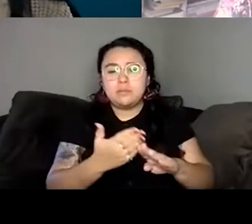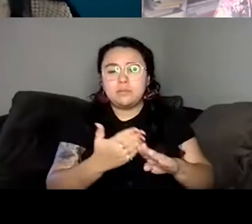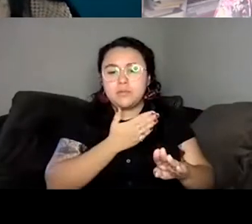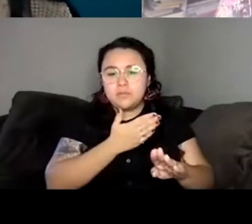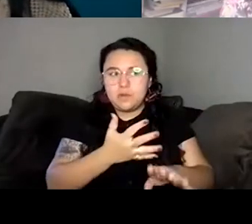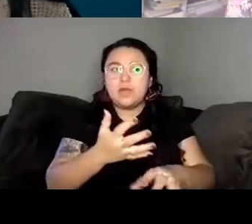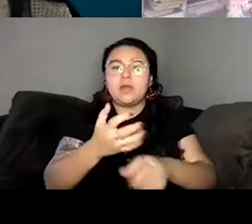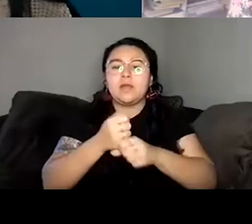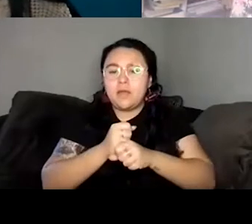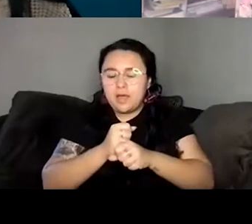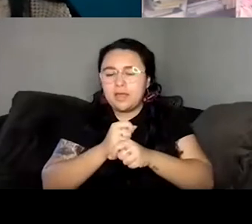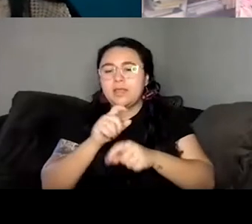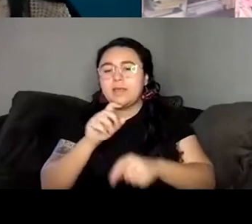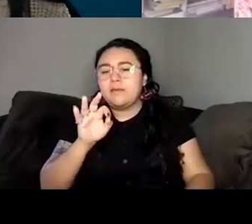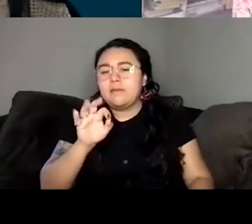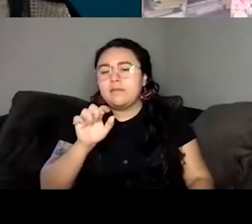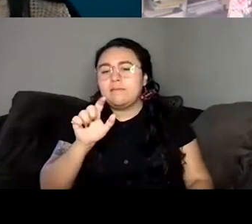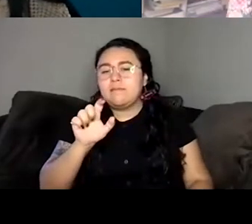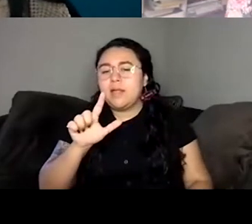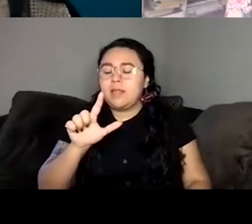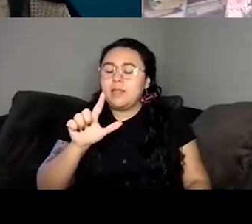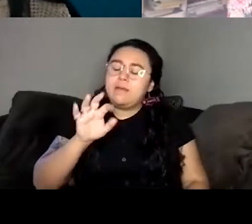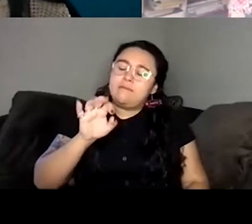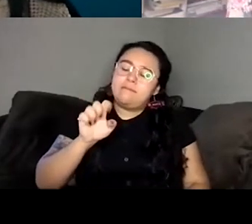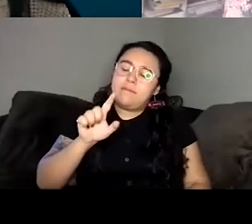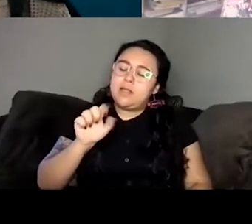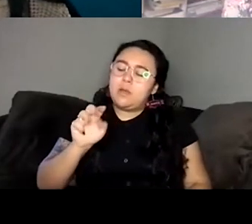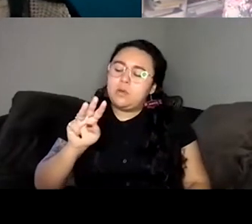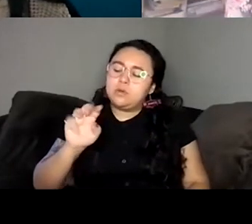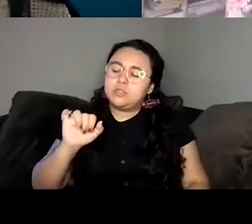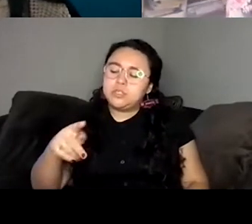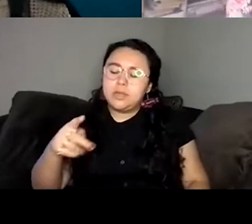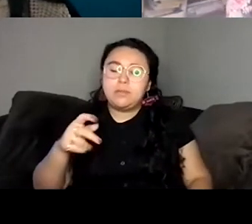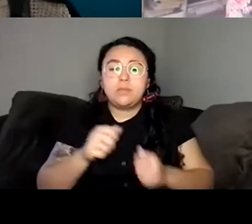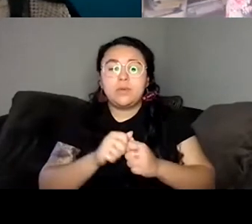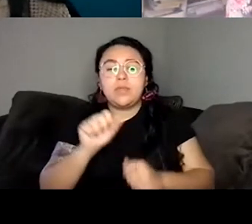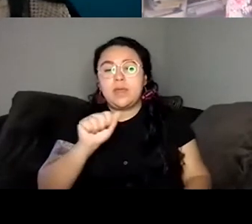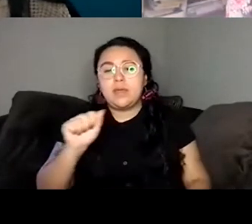American writers workshop. And I had stopped writing for months before I got the call that